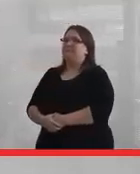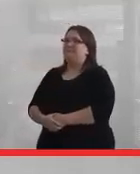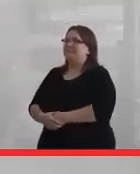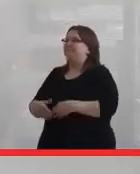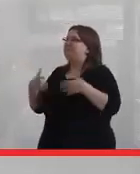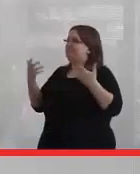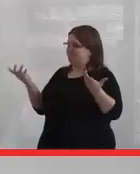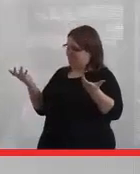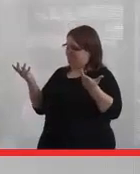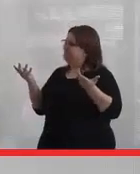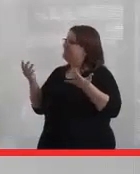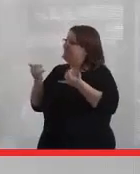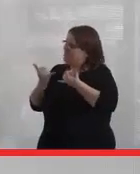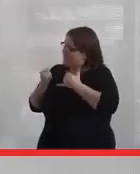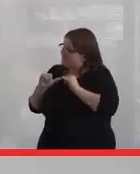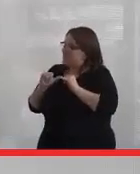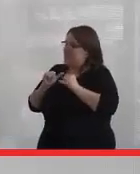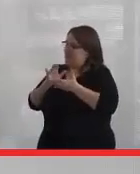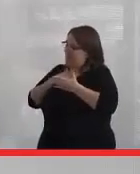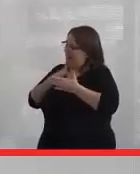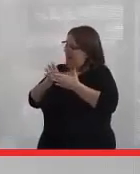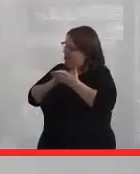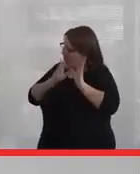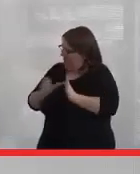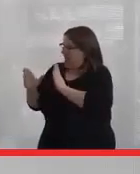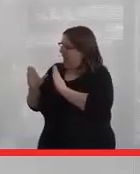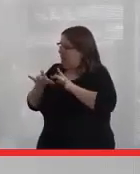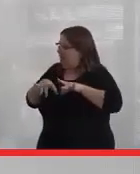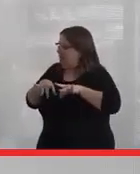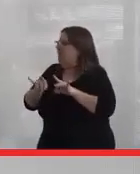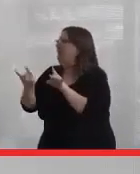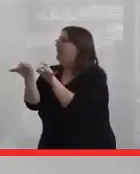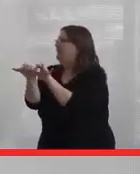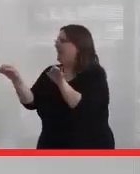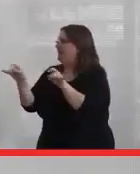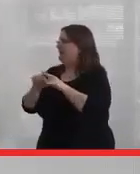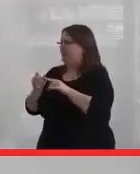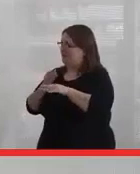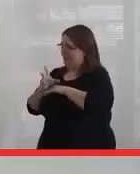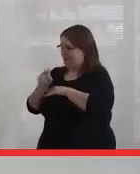So that's still part of my learning plan is to learn the language, but it's been like over 30 years now.